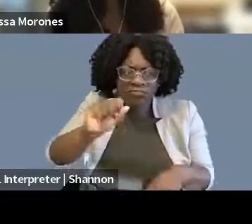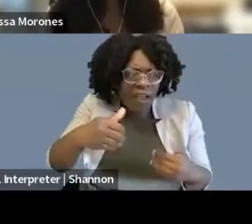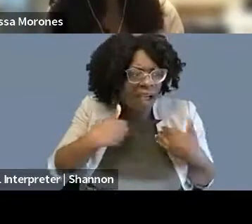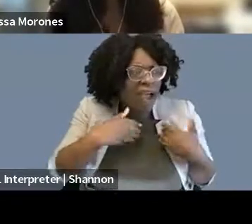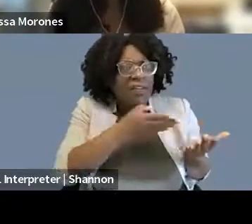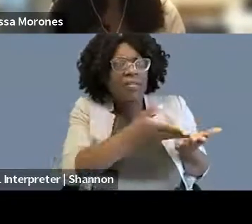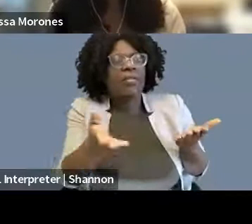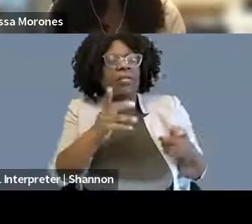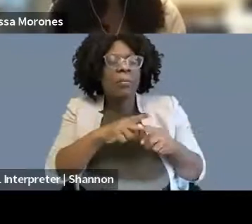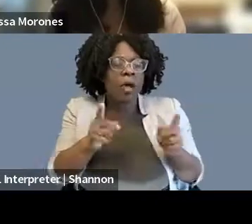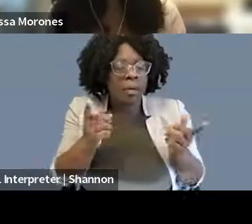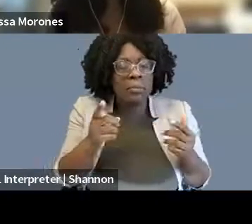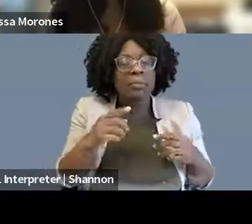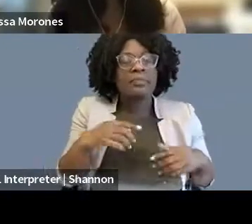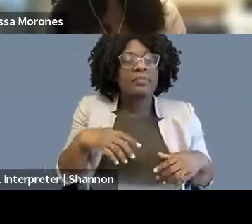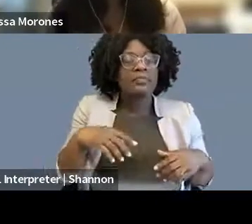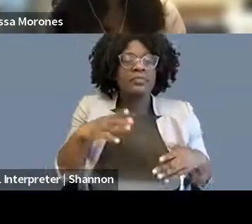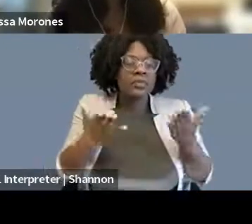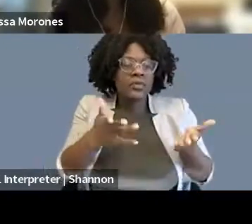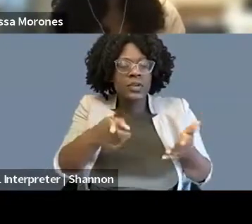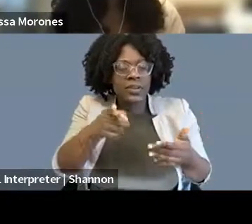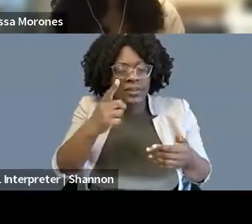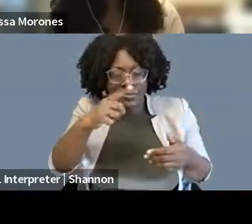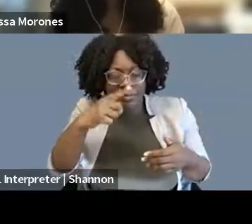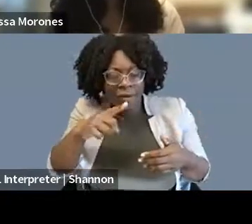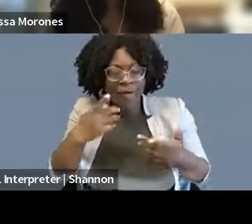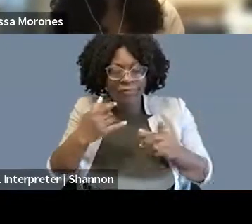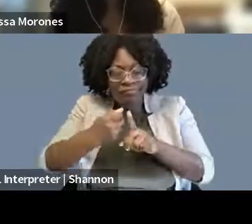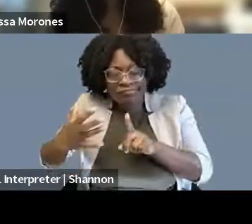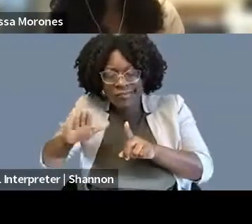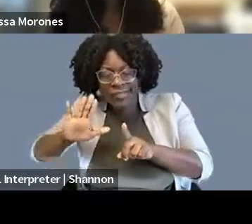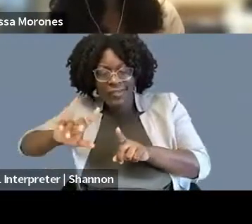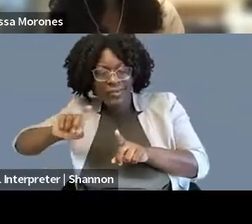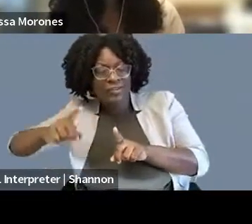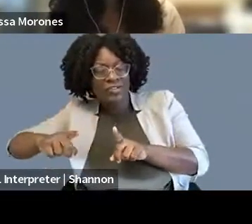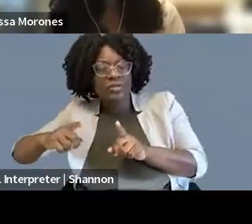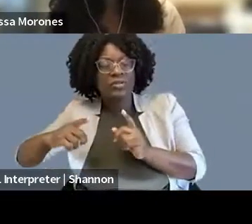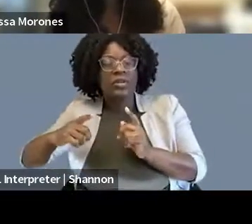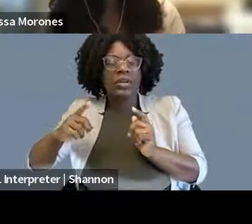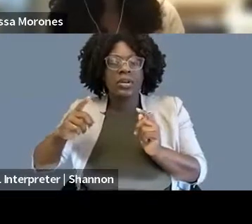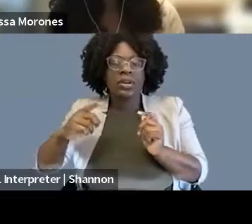to also generalize more broadly a little bit from their question, you know, it can be easy to look at First Amendment law